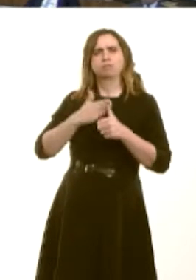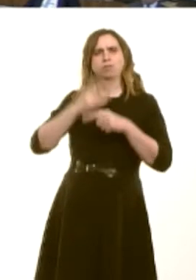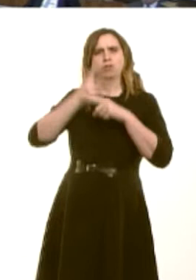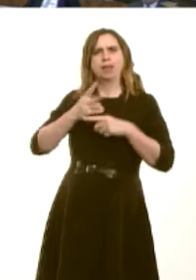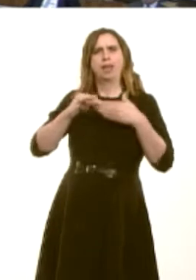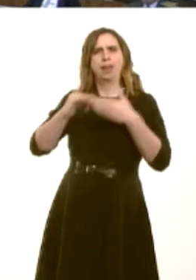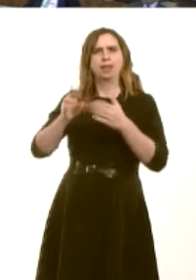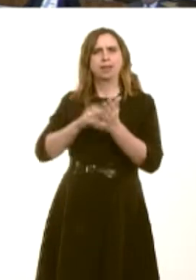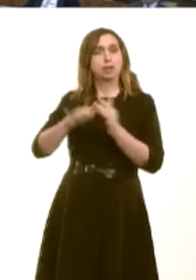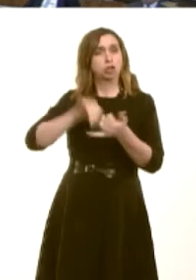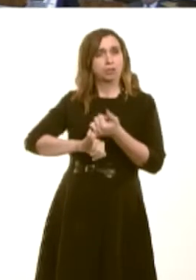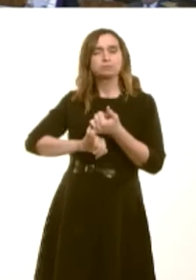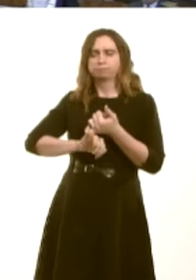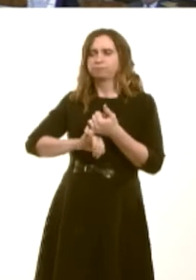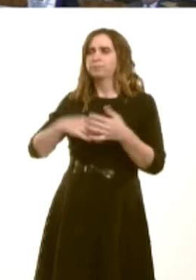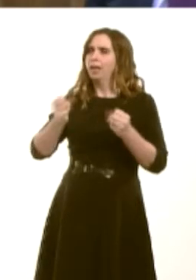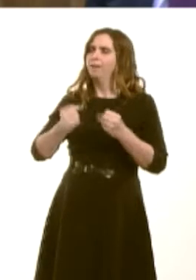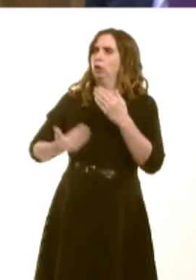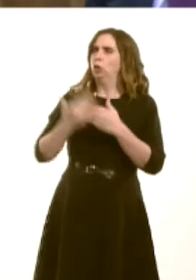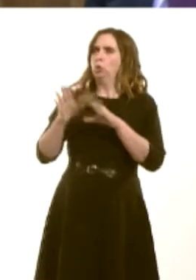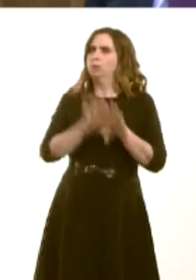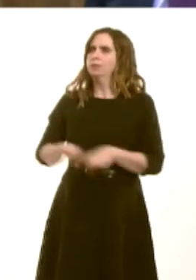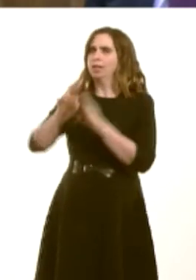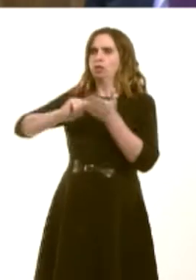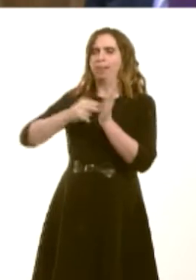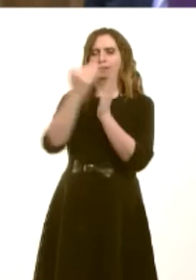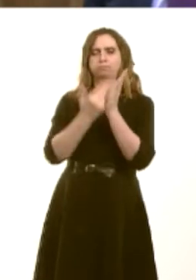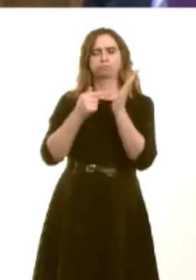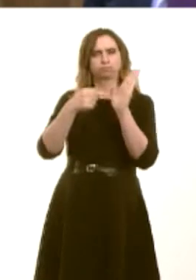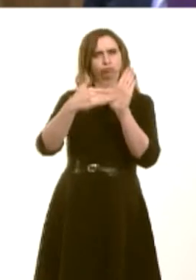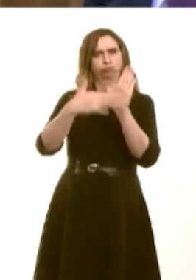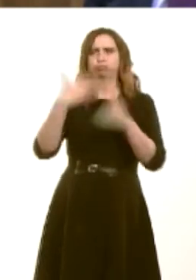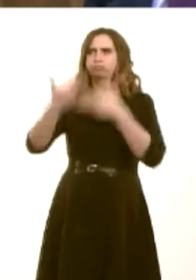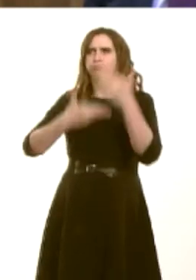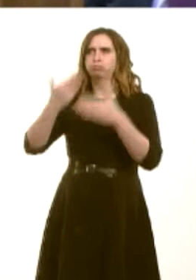set out in our new national plan for a primary care service. It is backed by over £40 million-worth